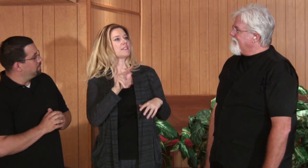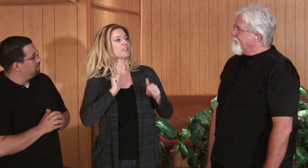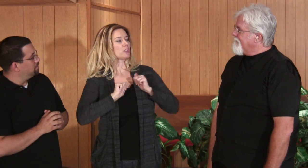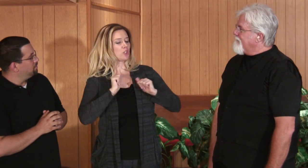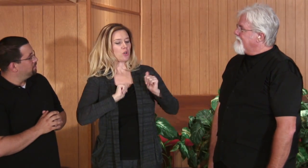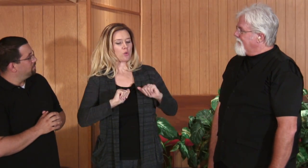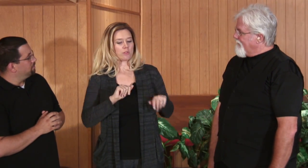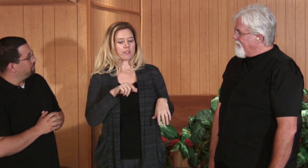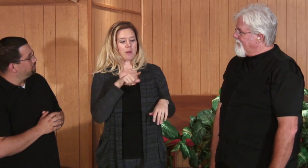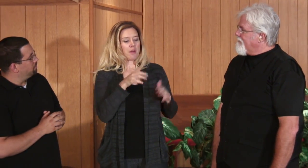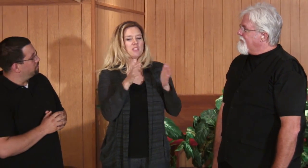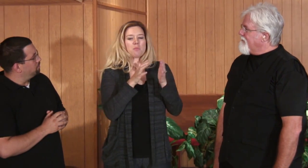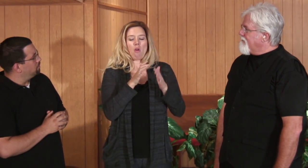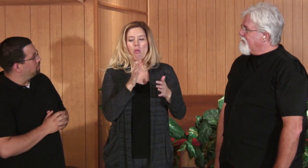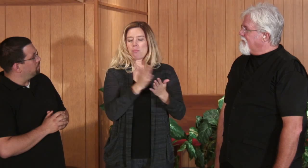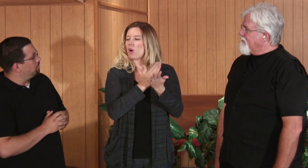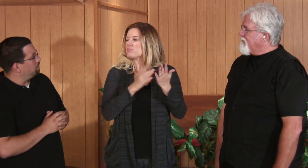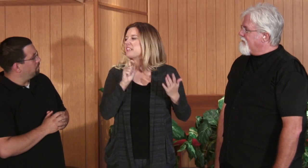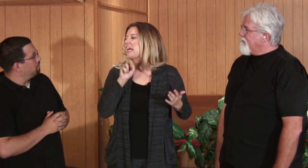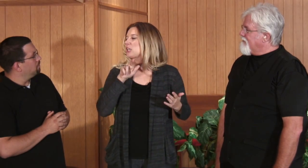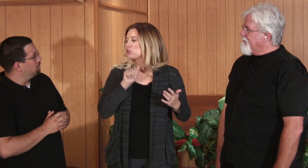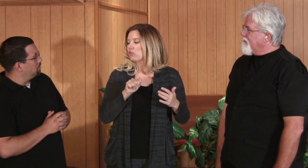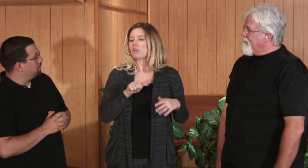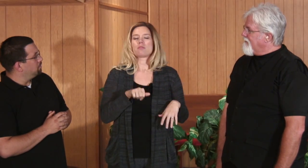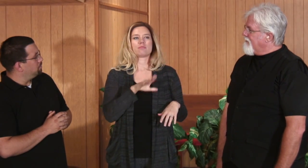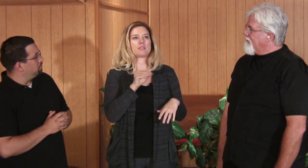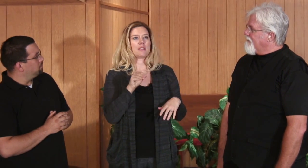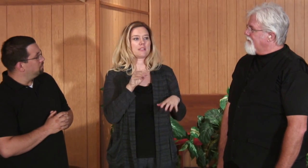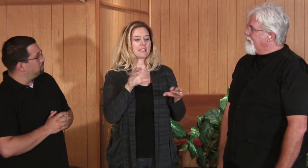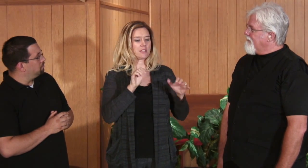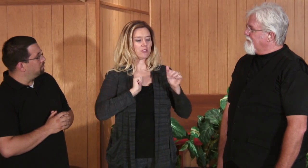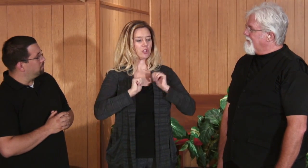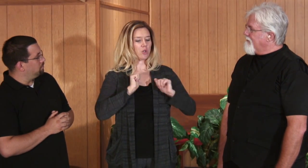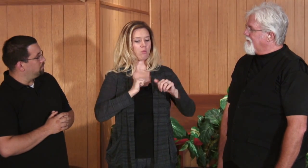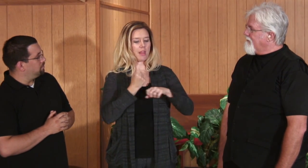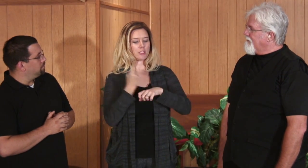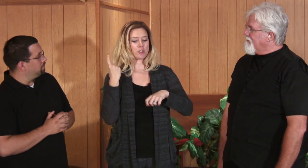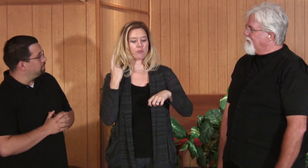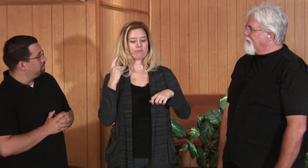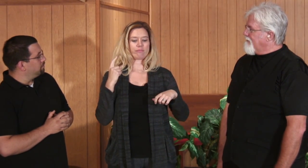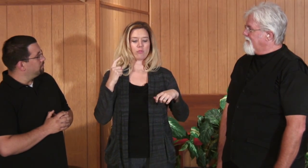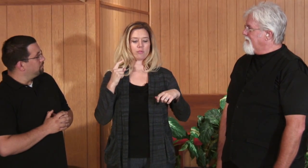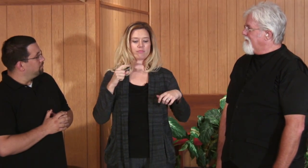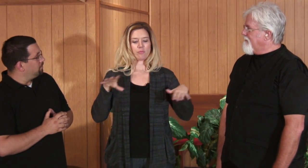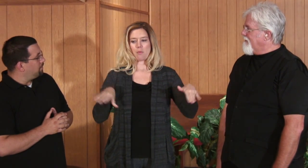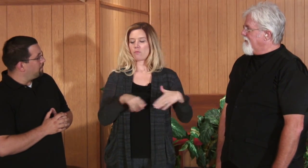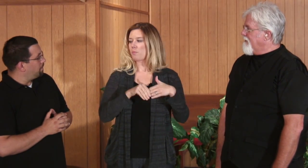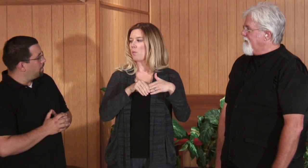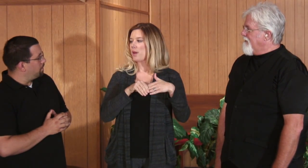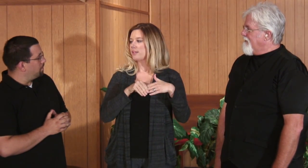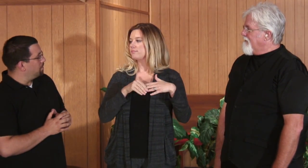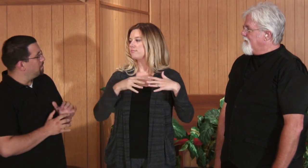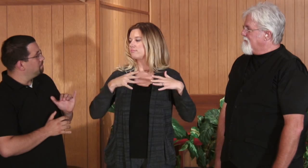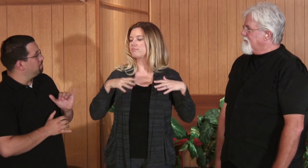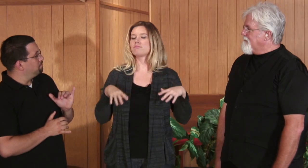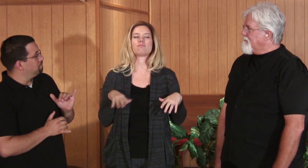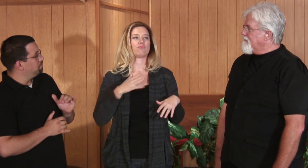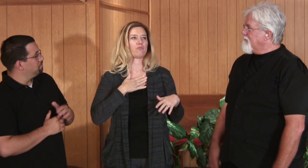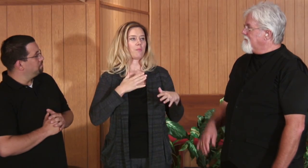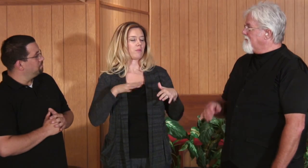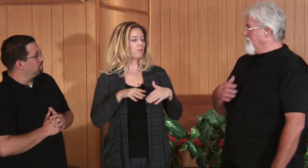roles, mostly small parts, extras, but last year there was a show called The Wedding.